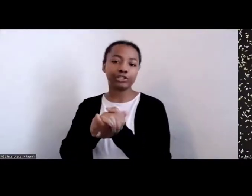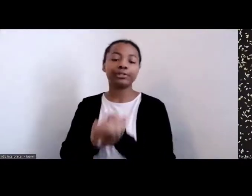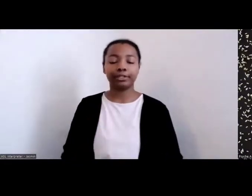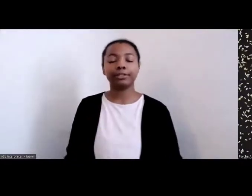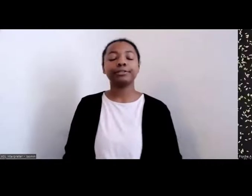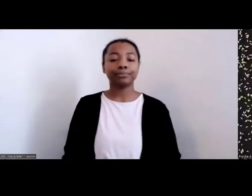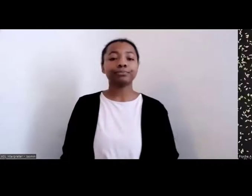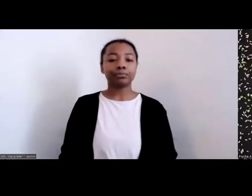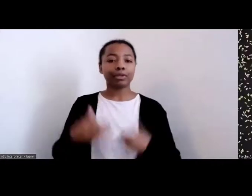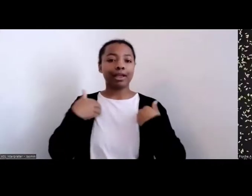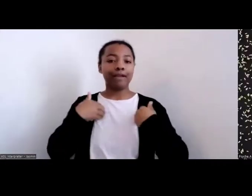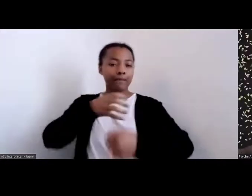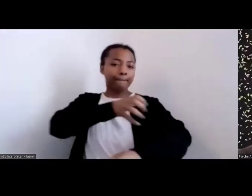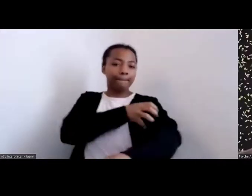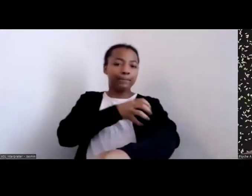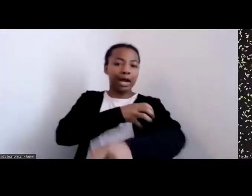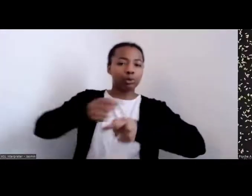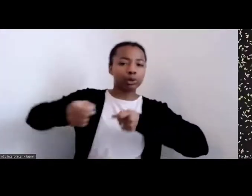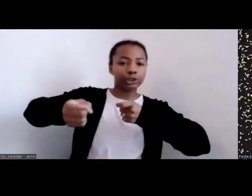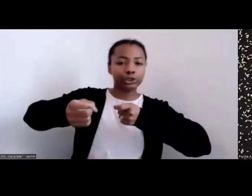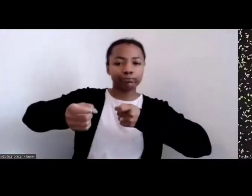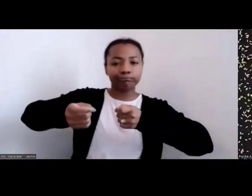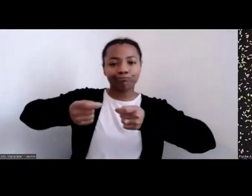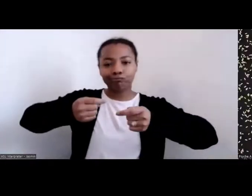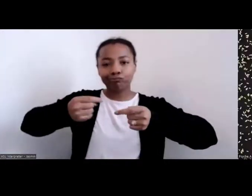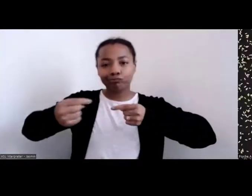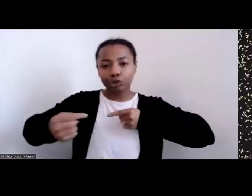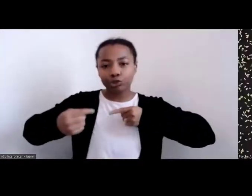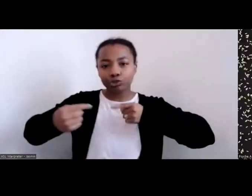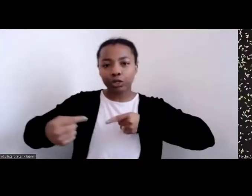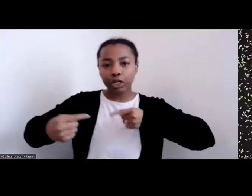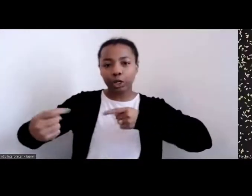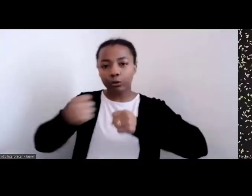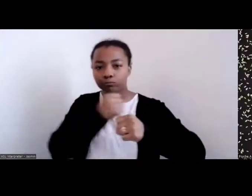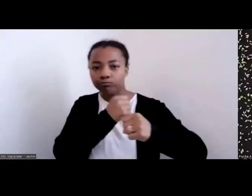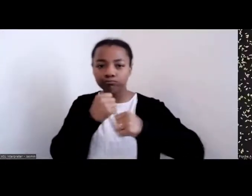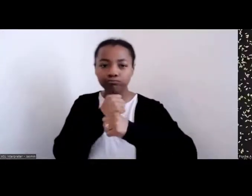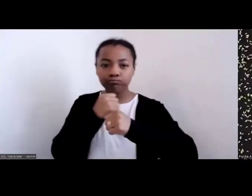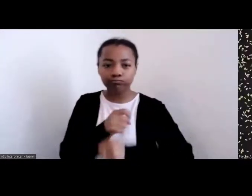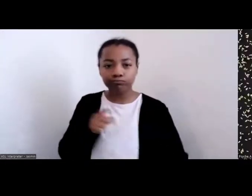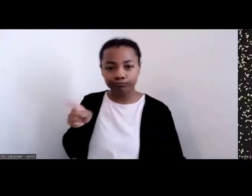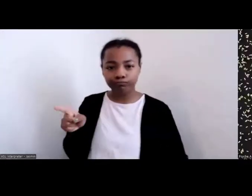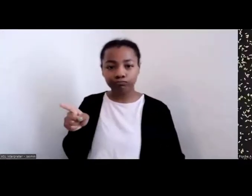And so part of what Europeans did was divide and conquer; right?